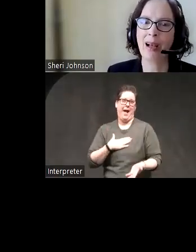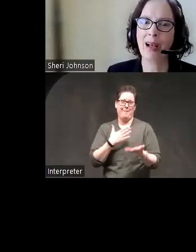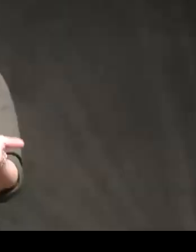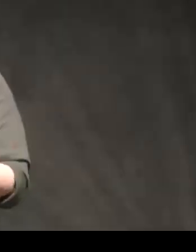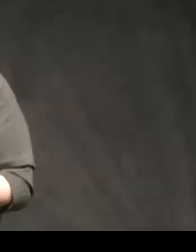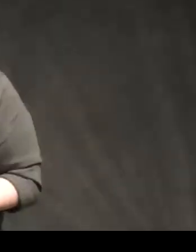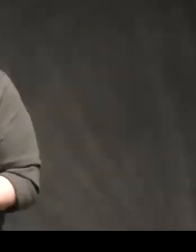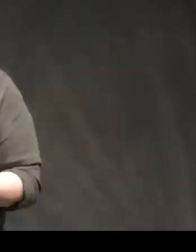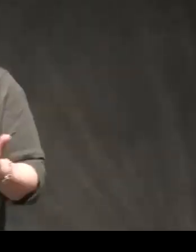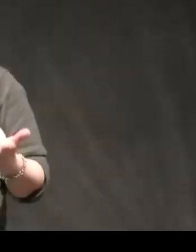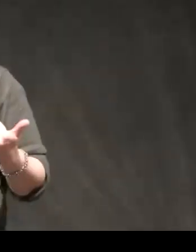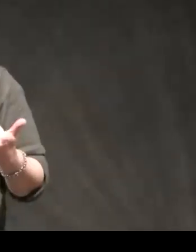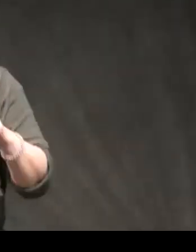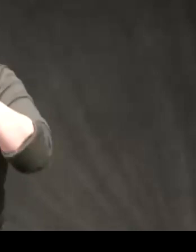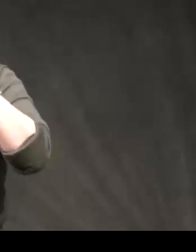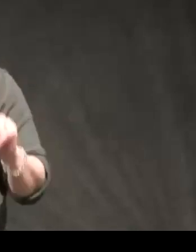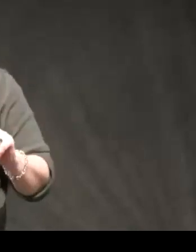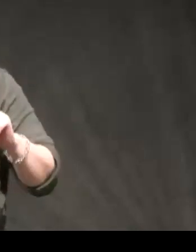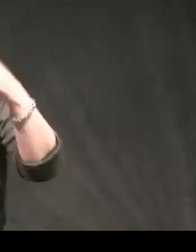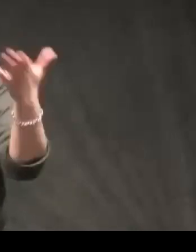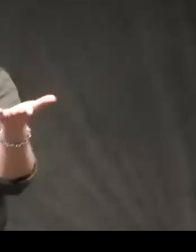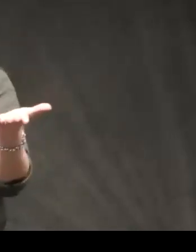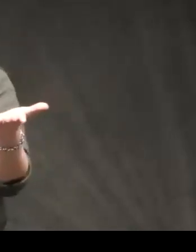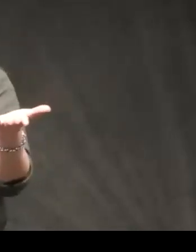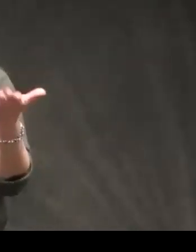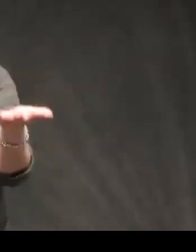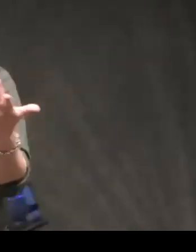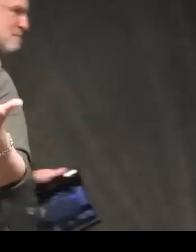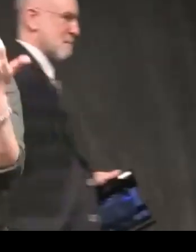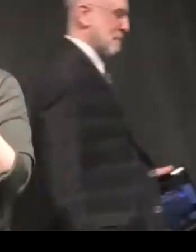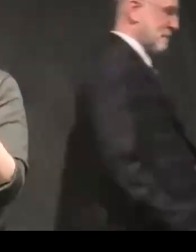I'm going to stop share and see what we can do to address the things you want to know about